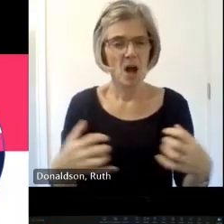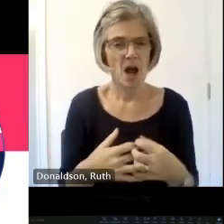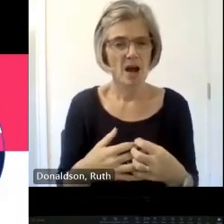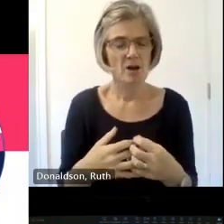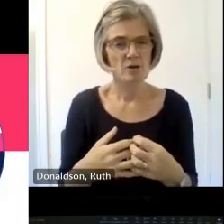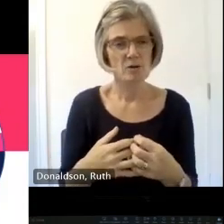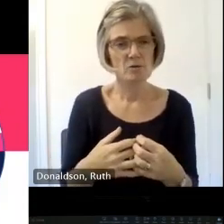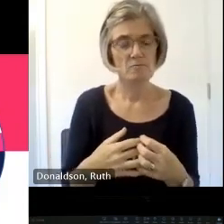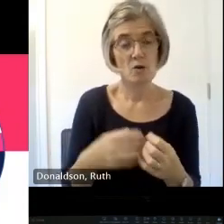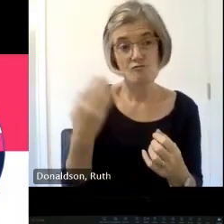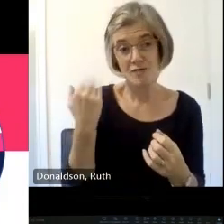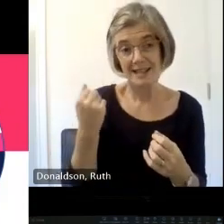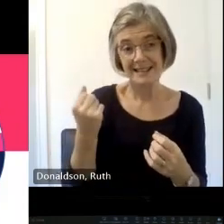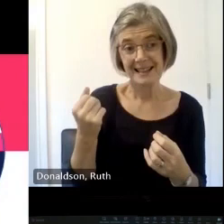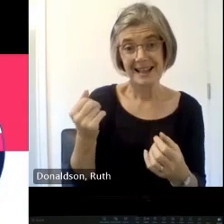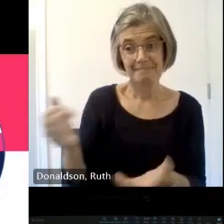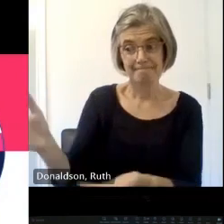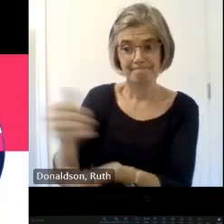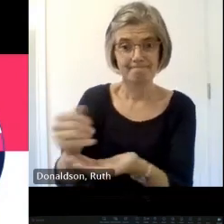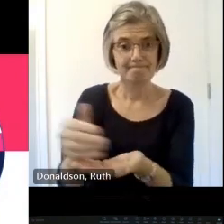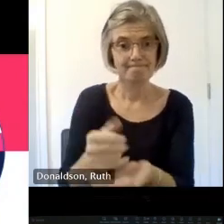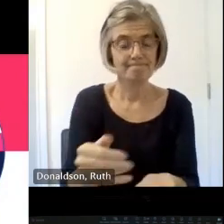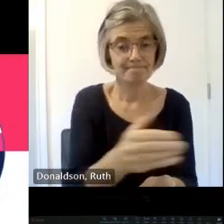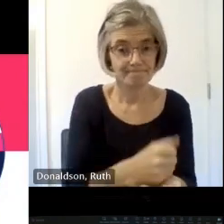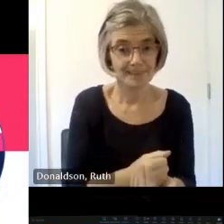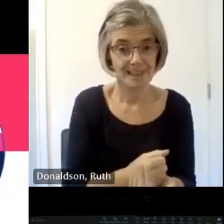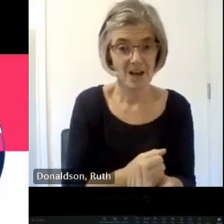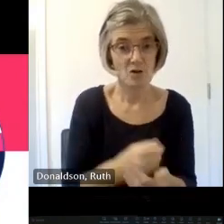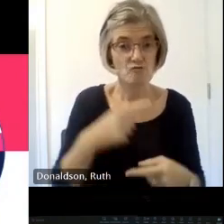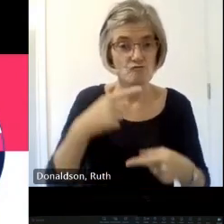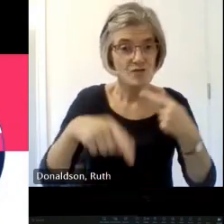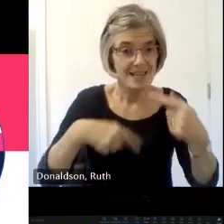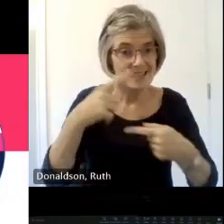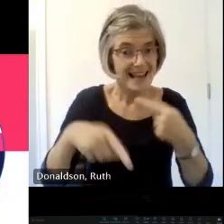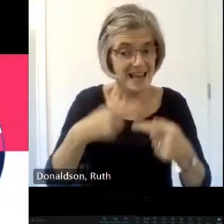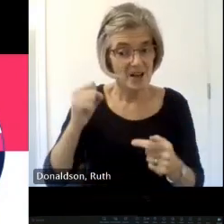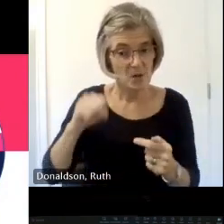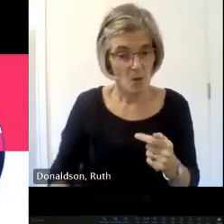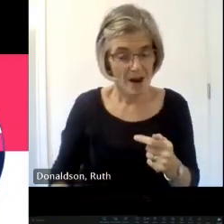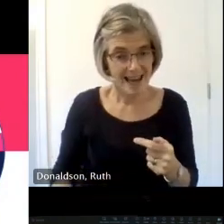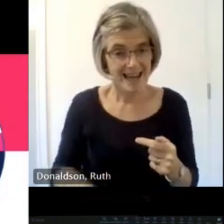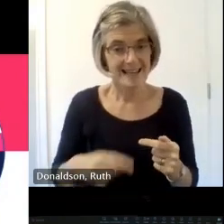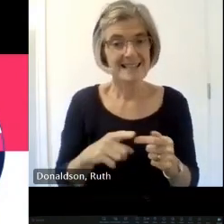made of recycled waste um a banner made by the group craftivist contemporary Tartan gar